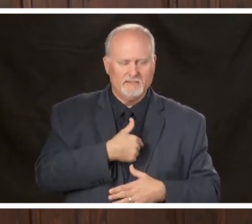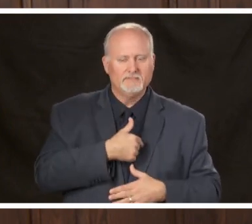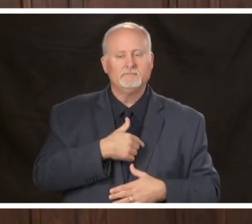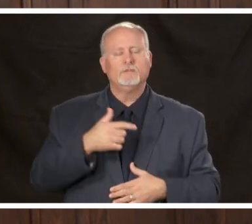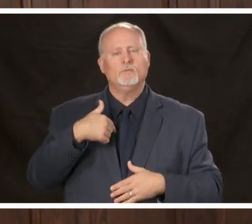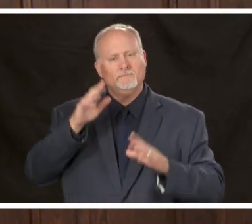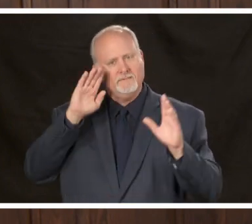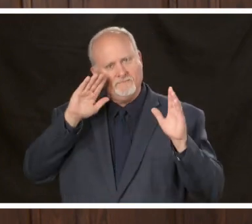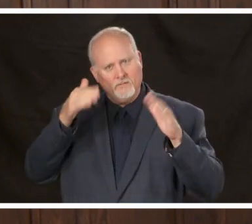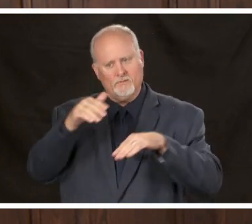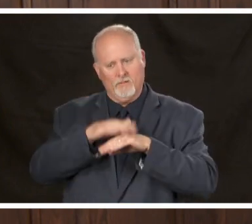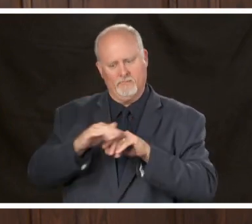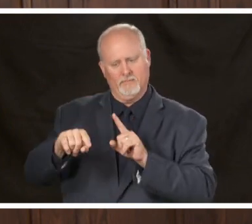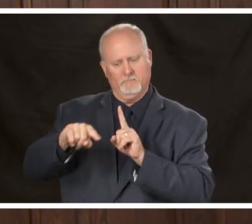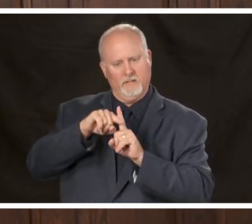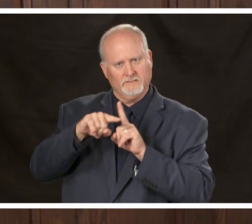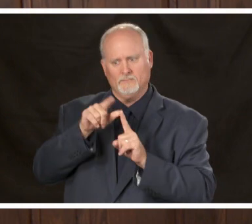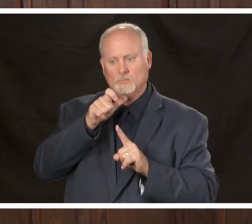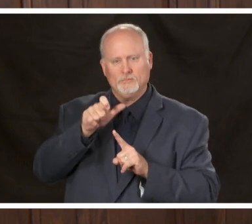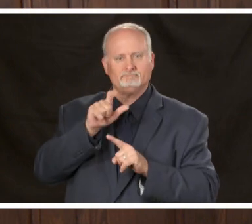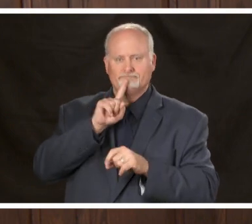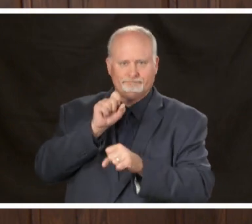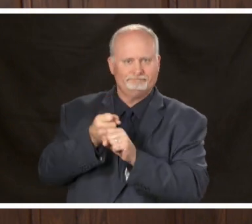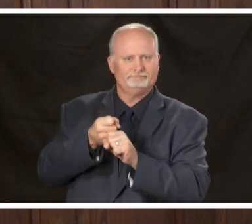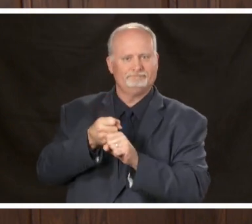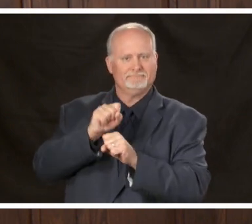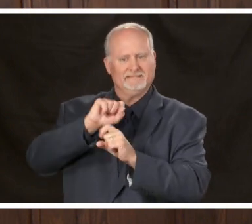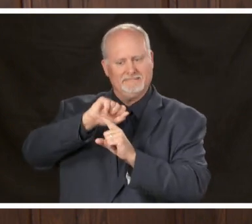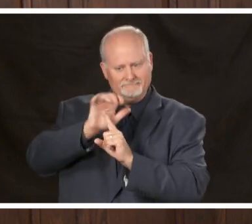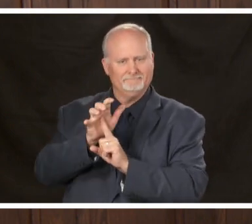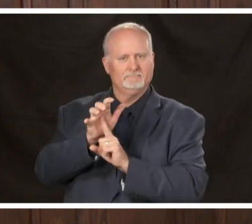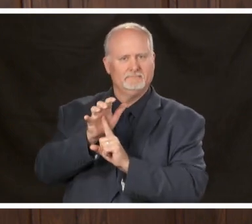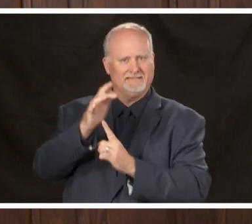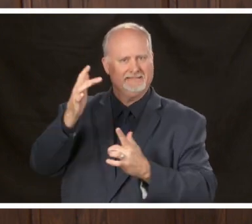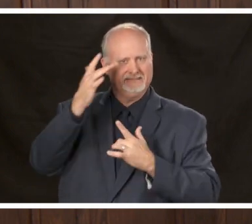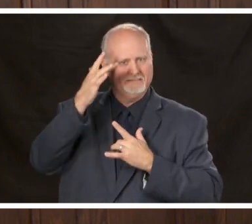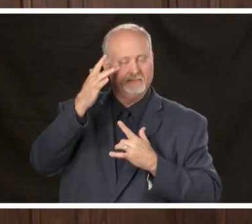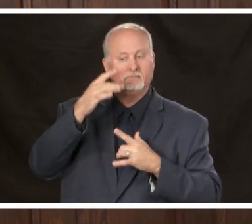be focusing on the positives of course but of those numbers where we do have